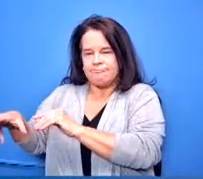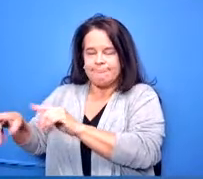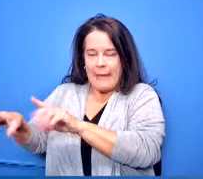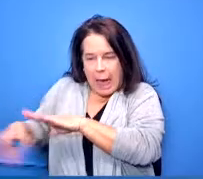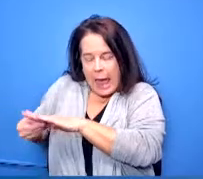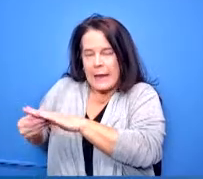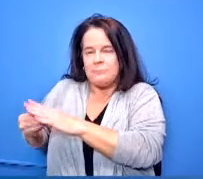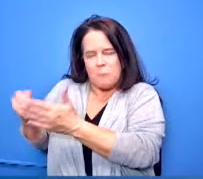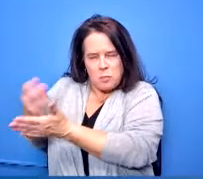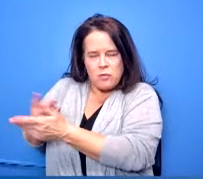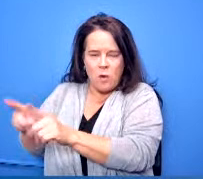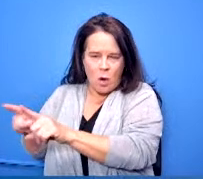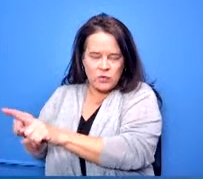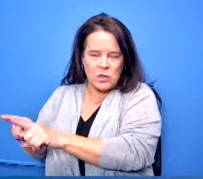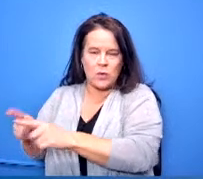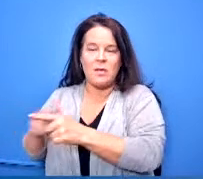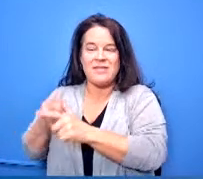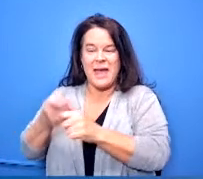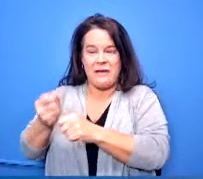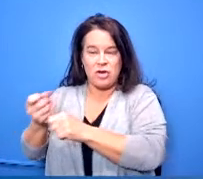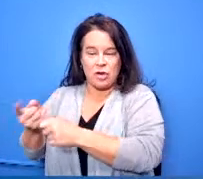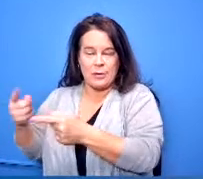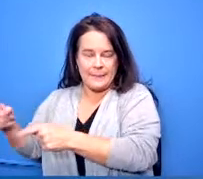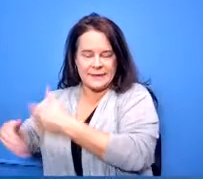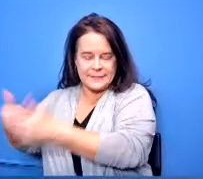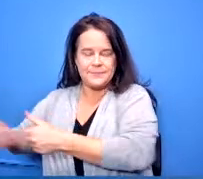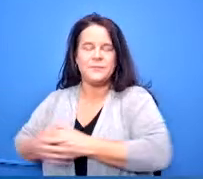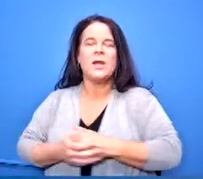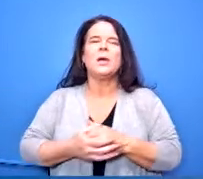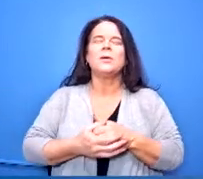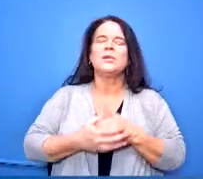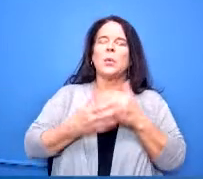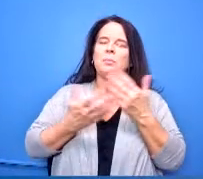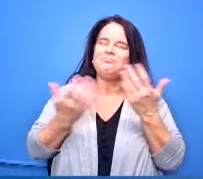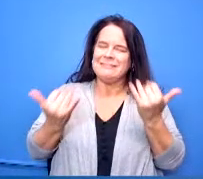i wanted to kind of talk you through the scheduling process a little bit you go forward one